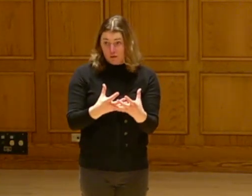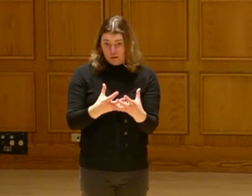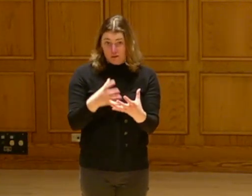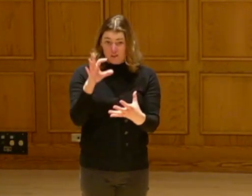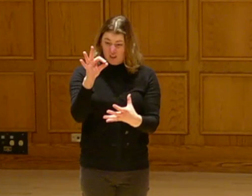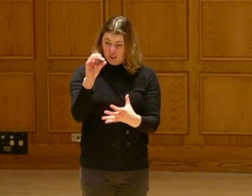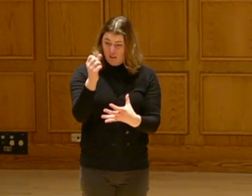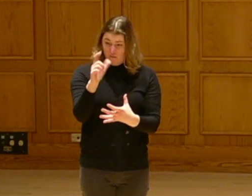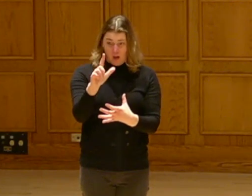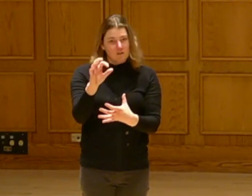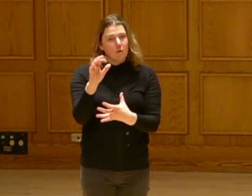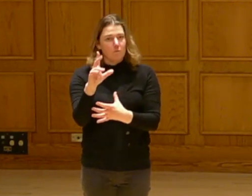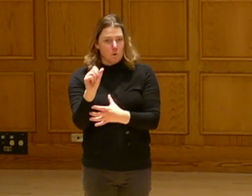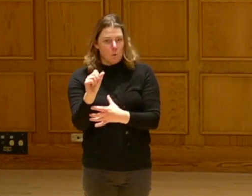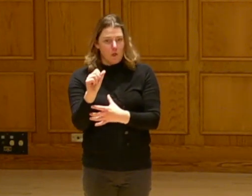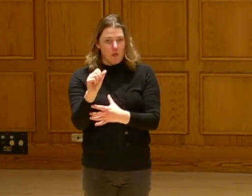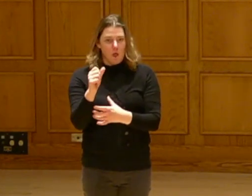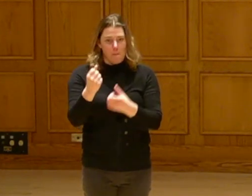Our fossil fuel boxes on wheels.